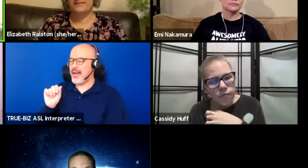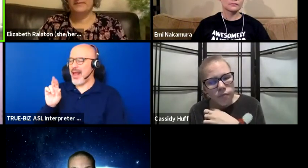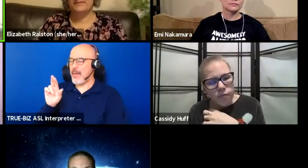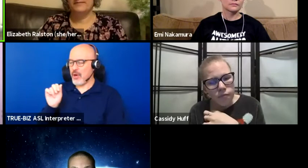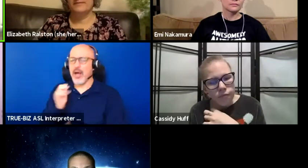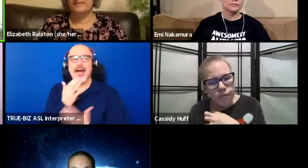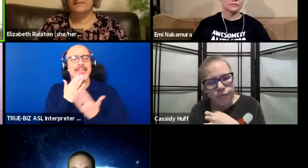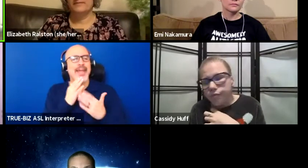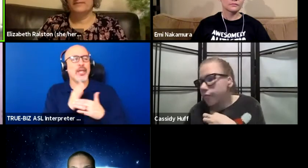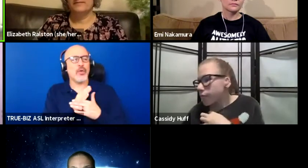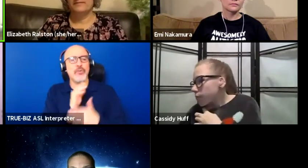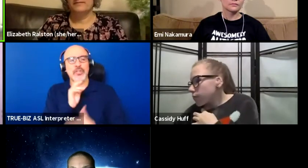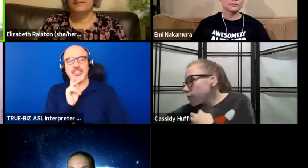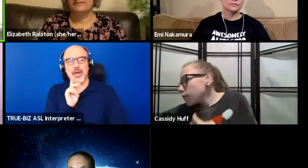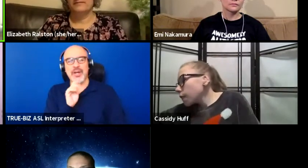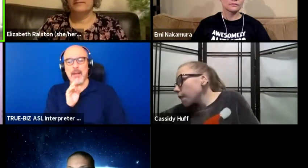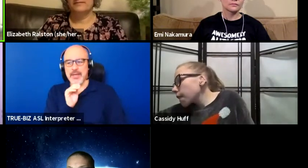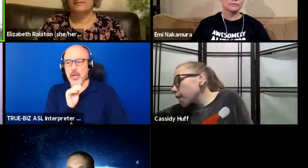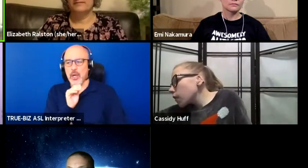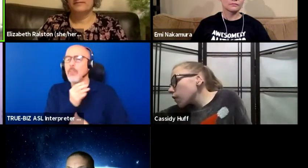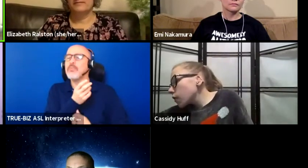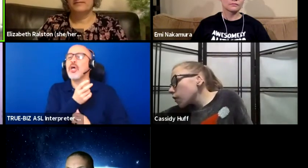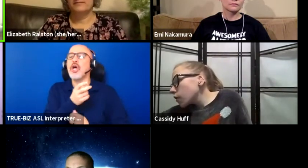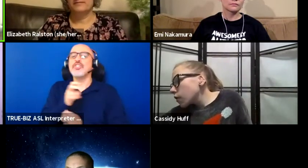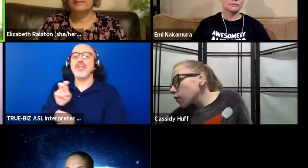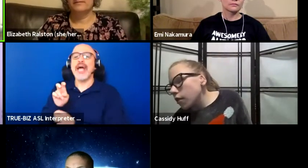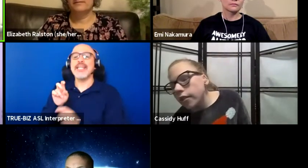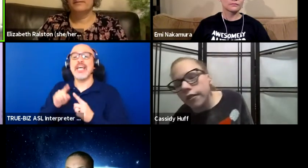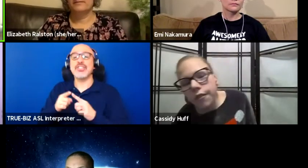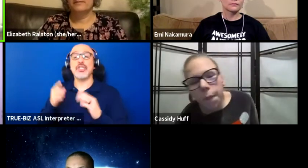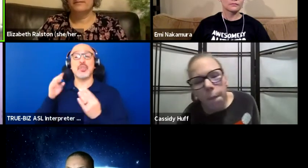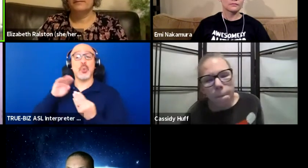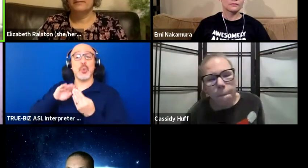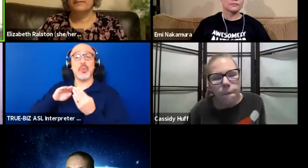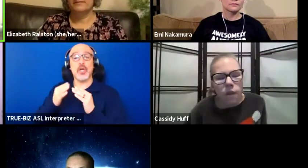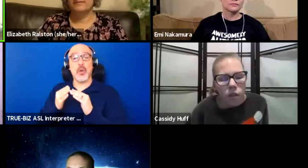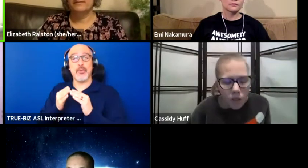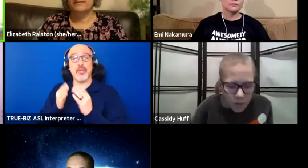in a moment into the community conversation portion of this